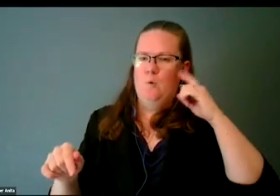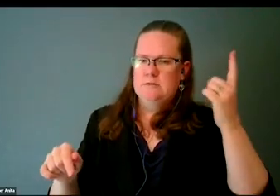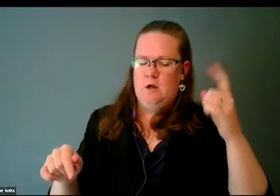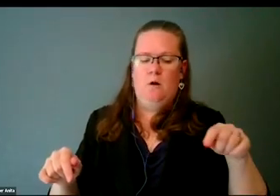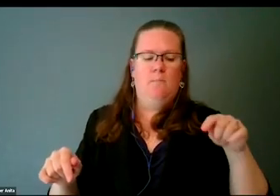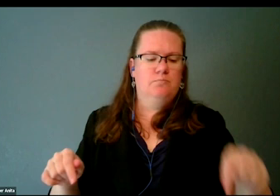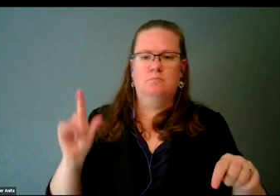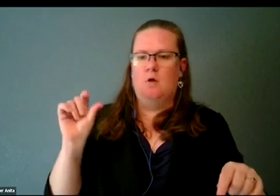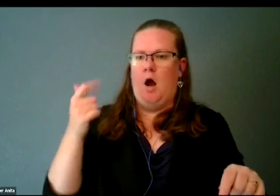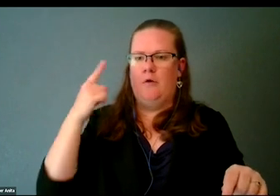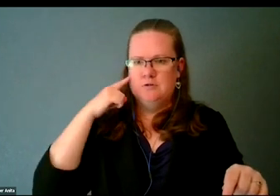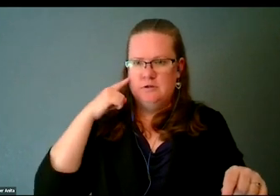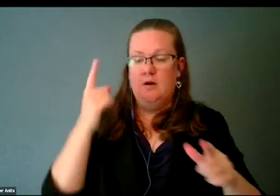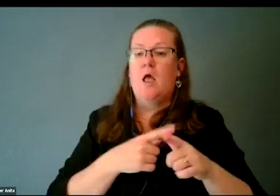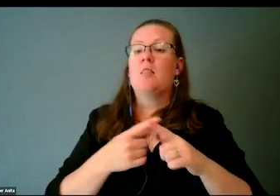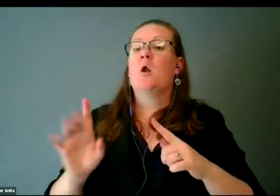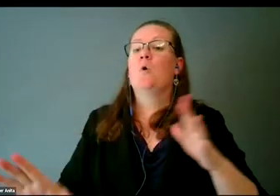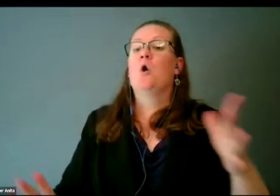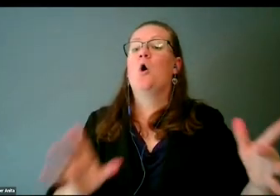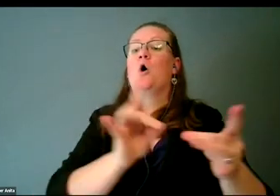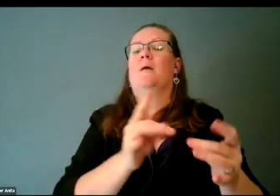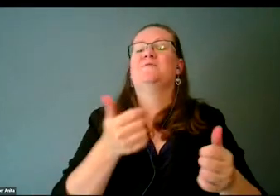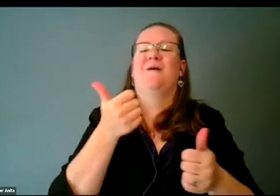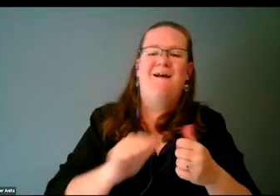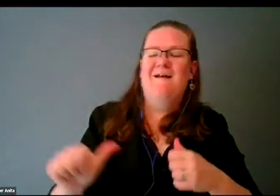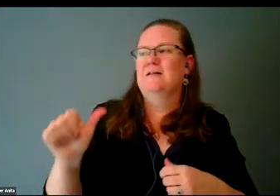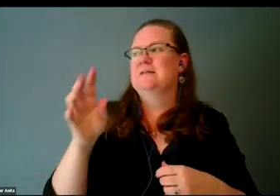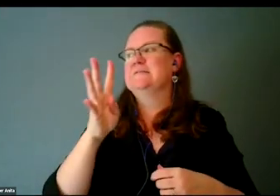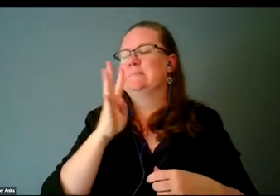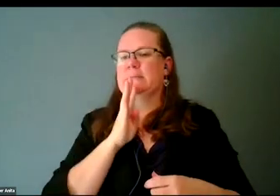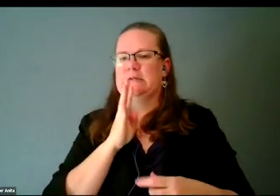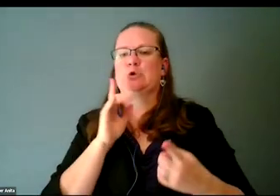to any speech-to-text technology